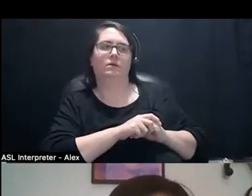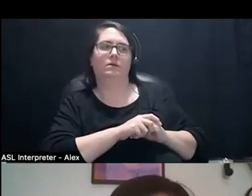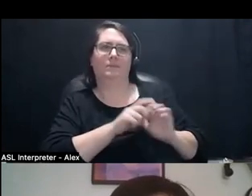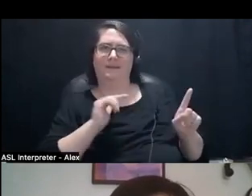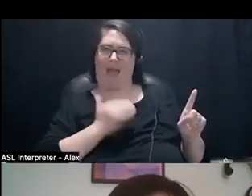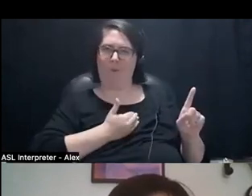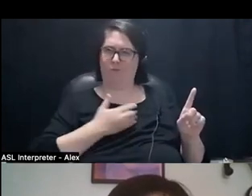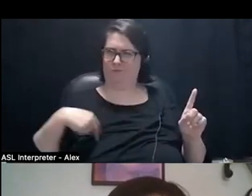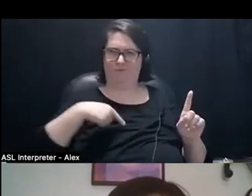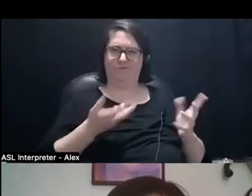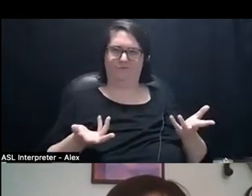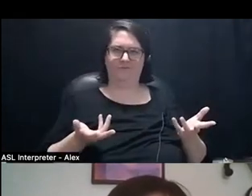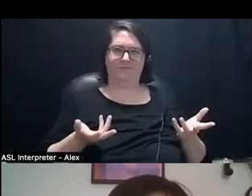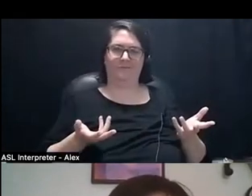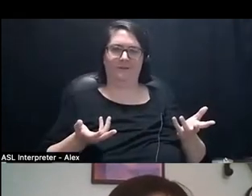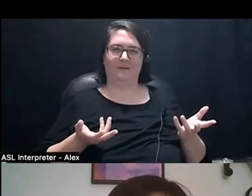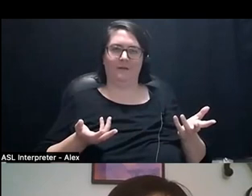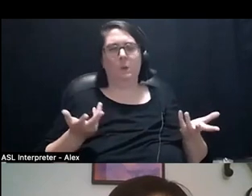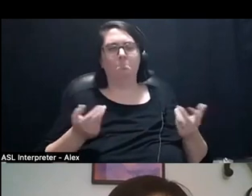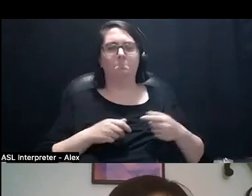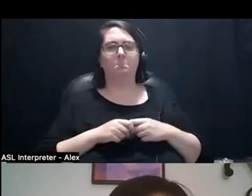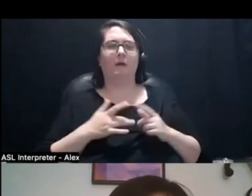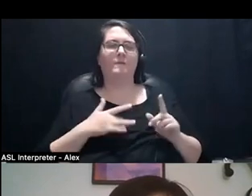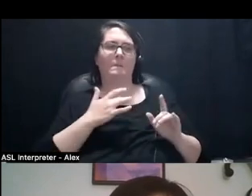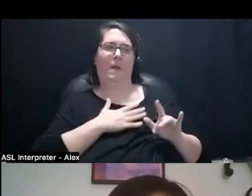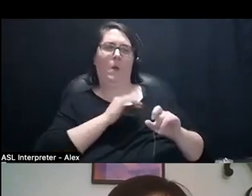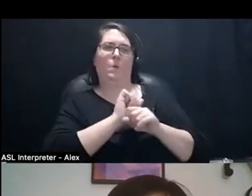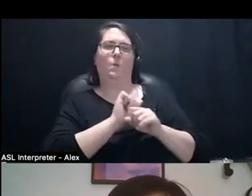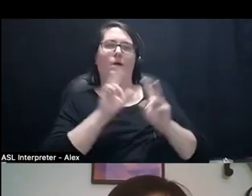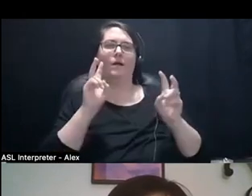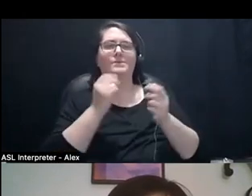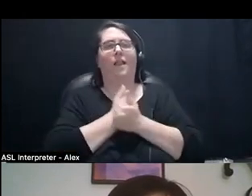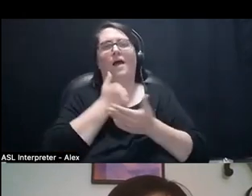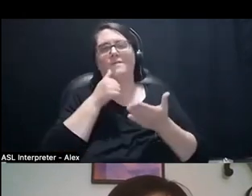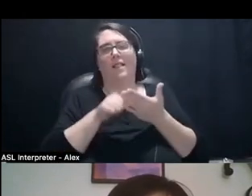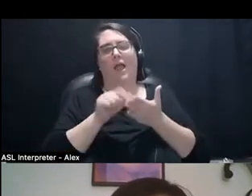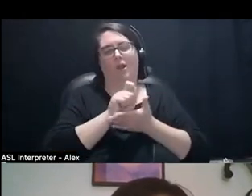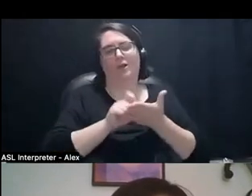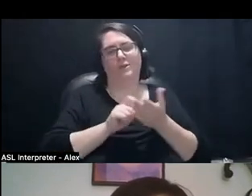And so...yeah, I feel like my work is always like a love letter to like onto like aunties like my mom